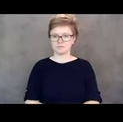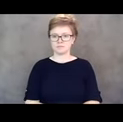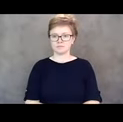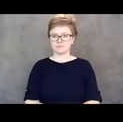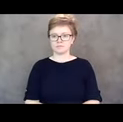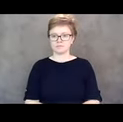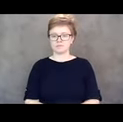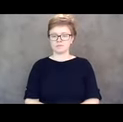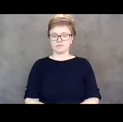On to the next slide please.